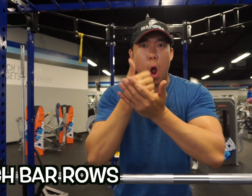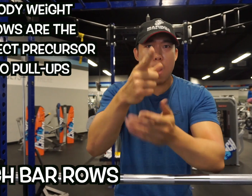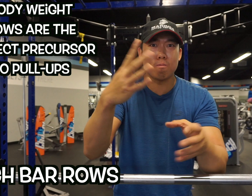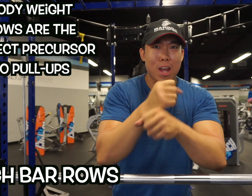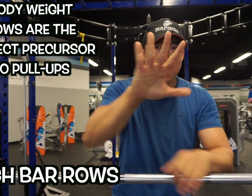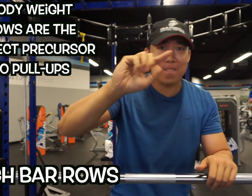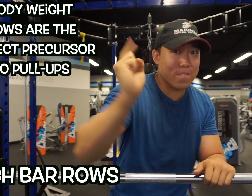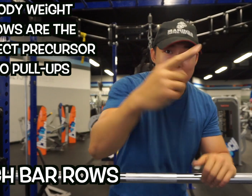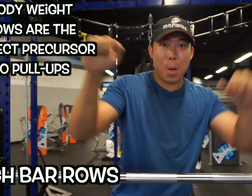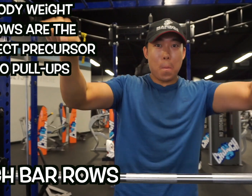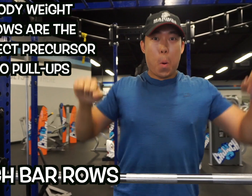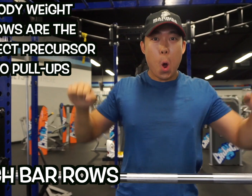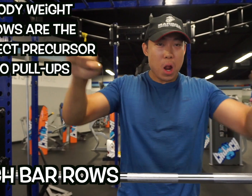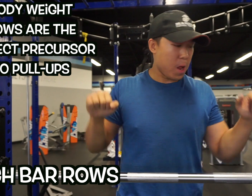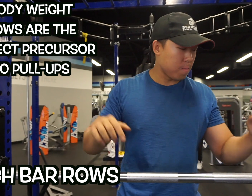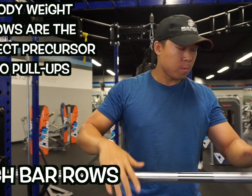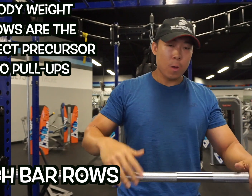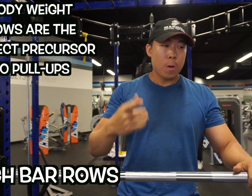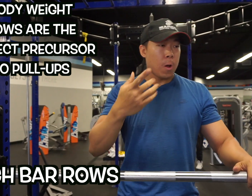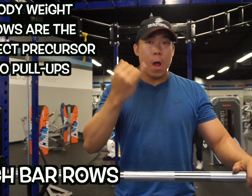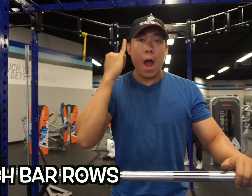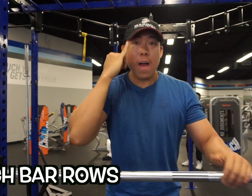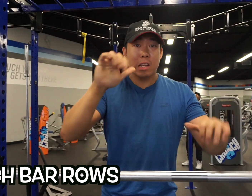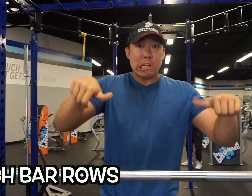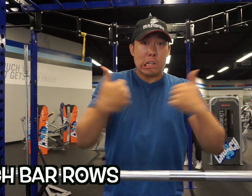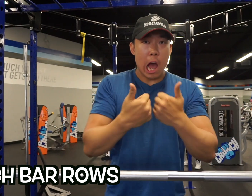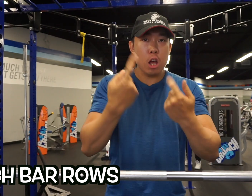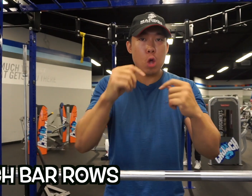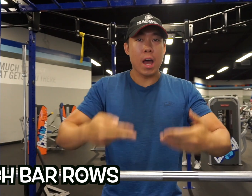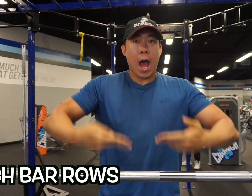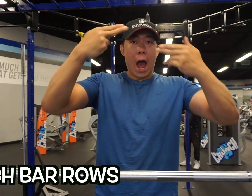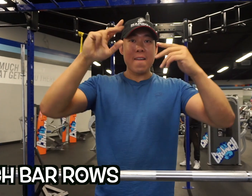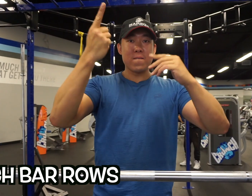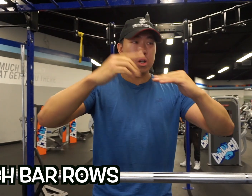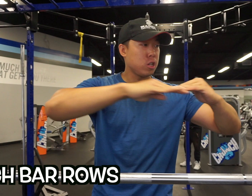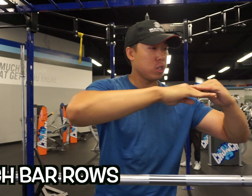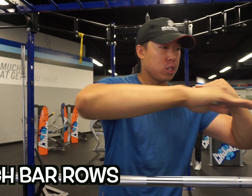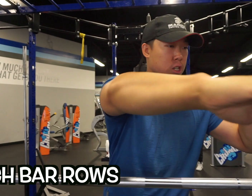This is one of the excellent exercises that will help you get your first pull up. The higher the bar is, the easier it is.